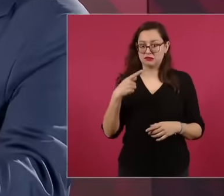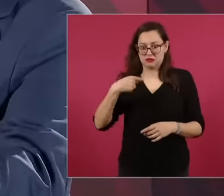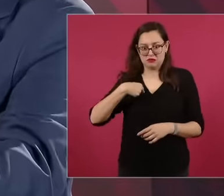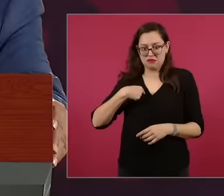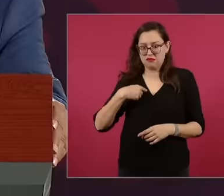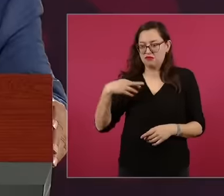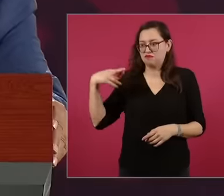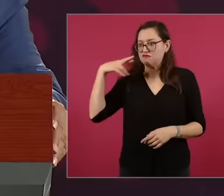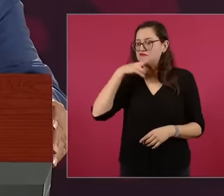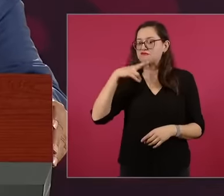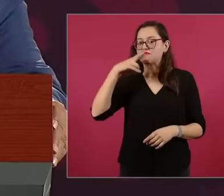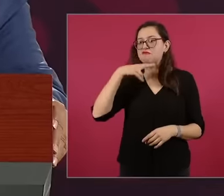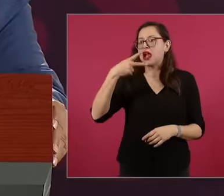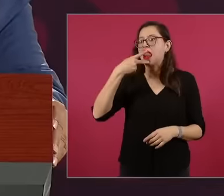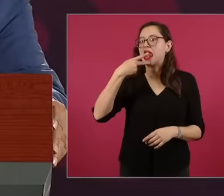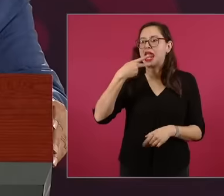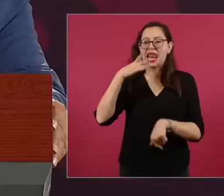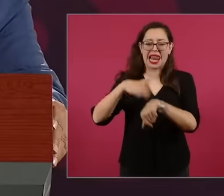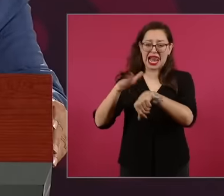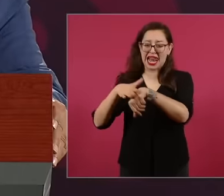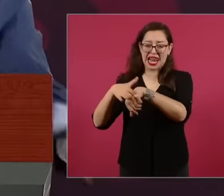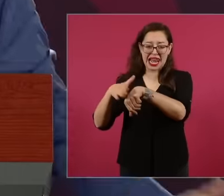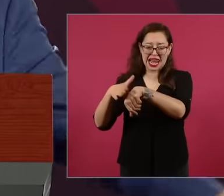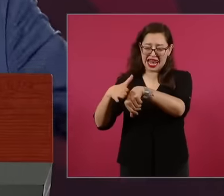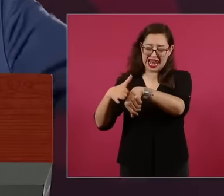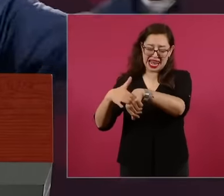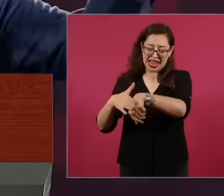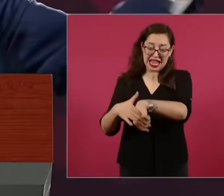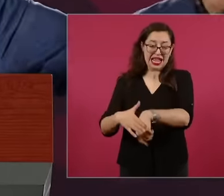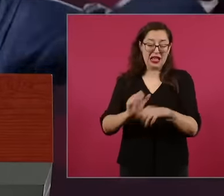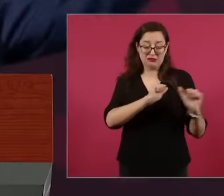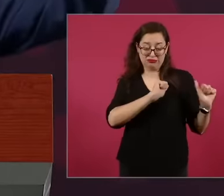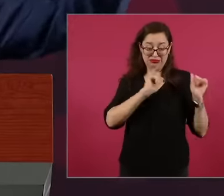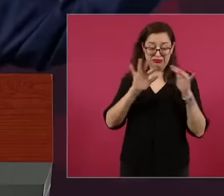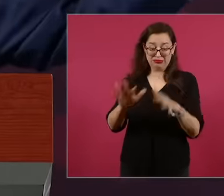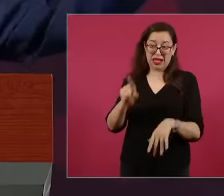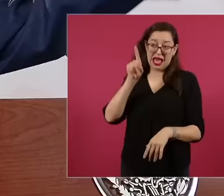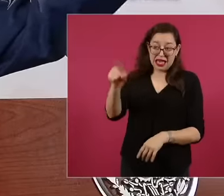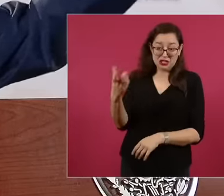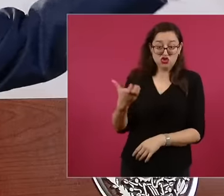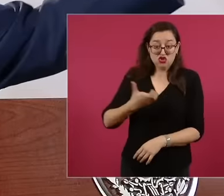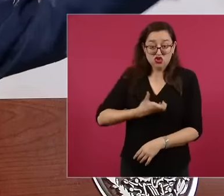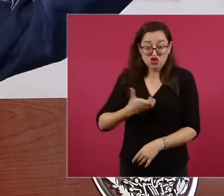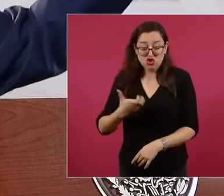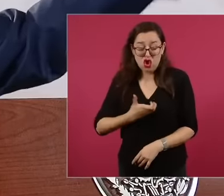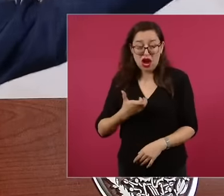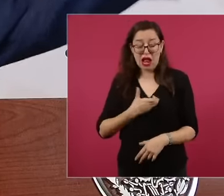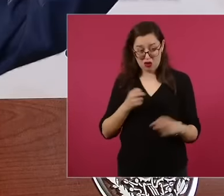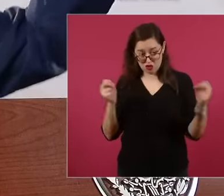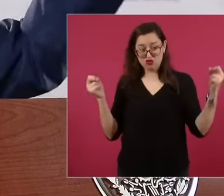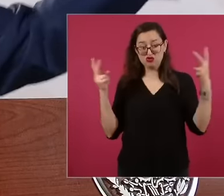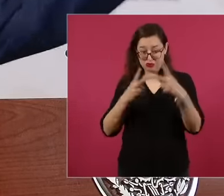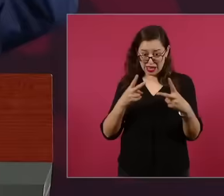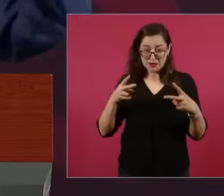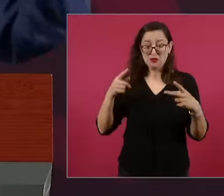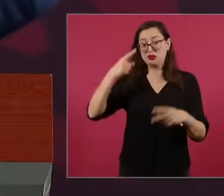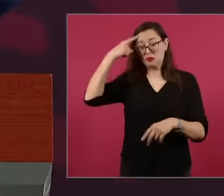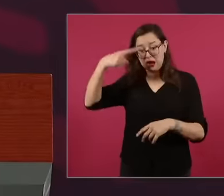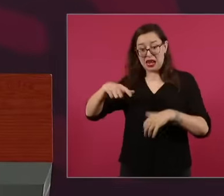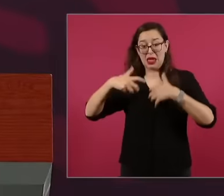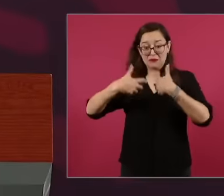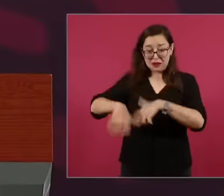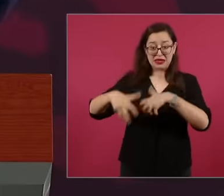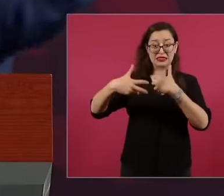we were going to meet in the Zócalo and it was the way to communicate to the citizens so that everyone went to